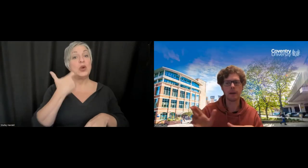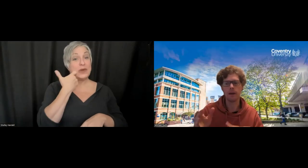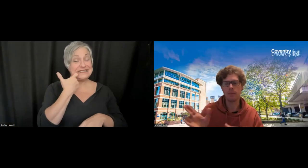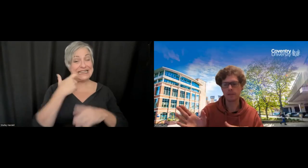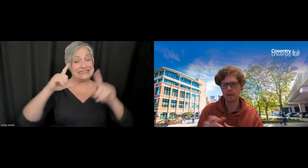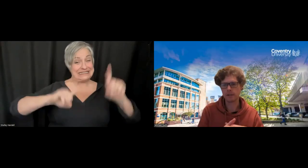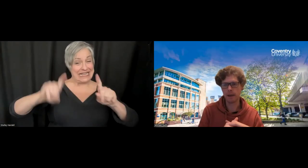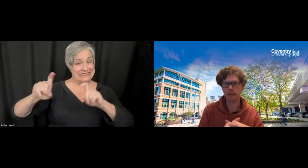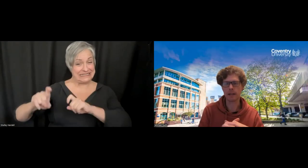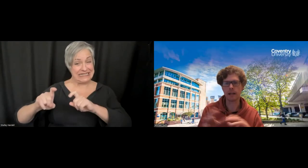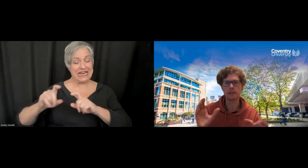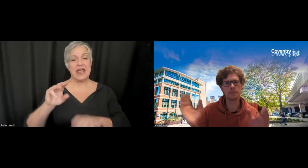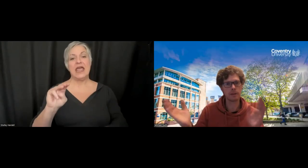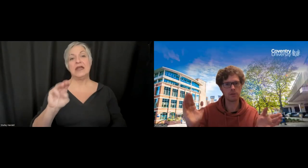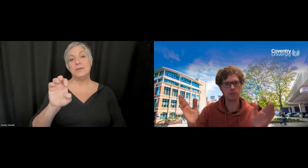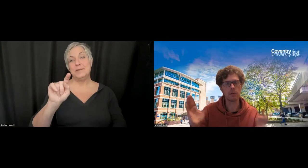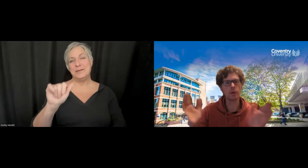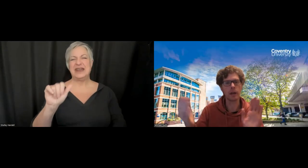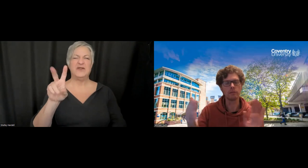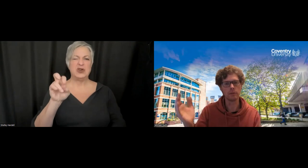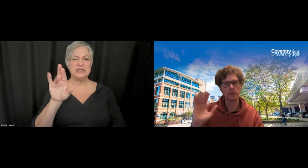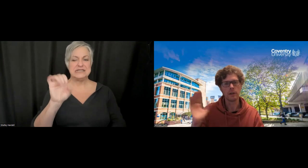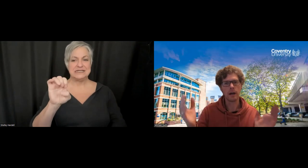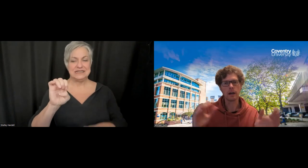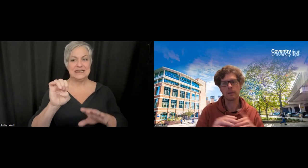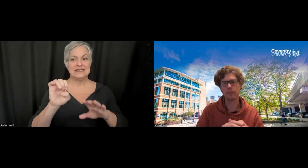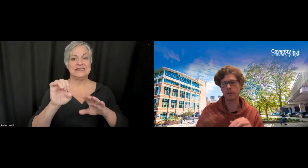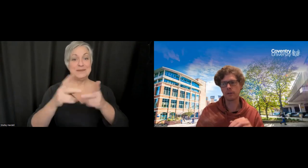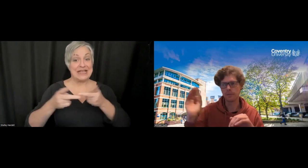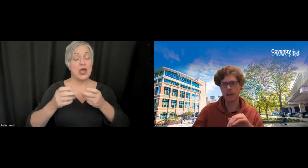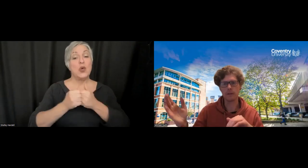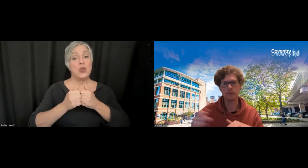metaverse space with spatial audio coming through some video